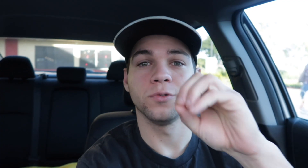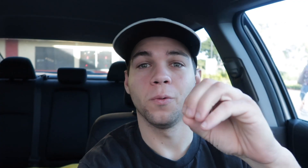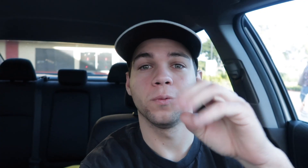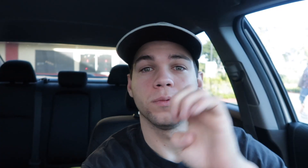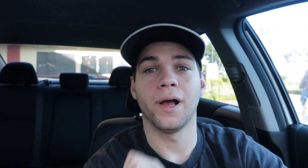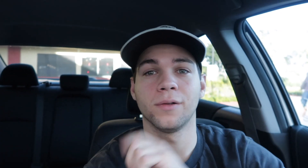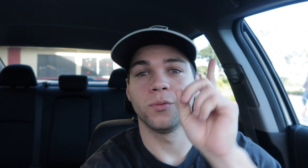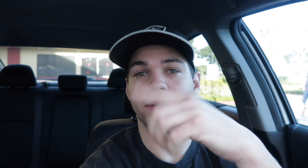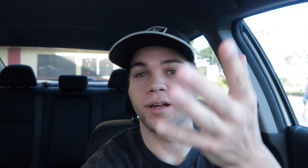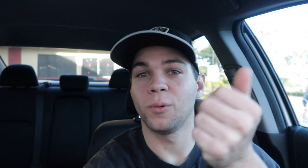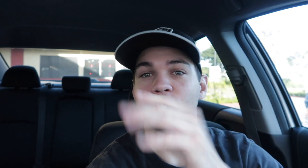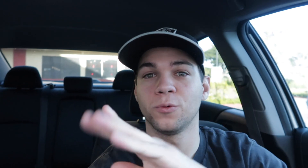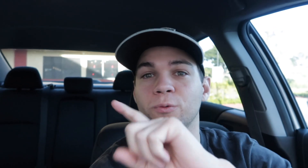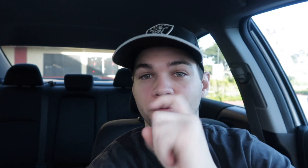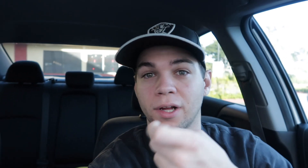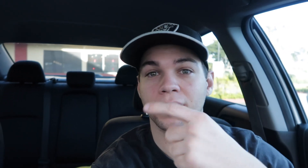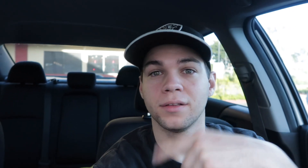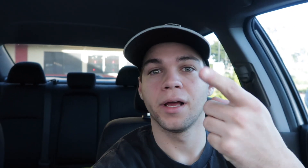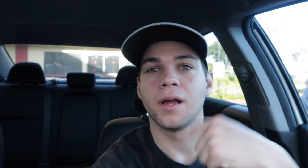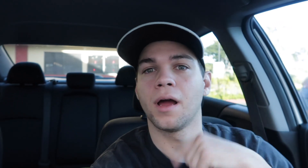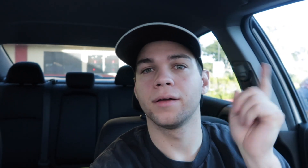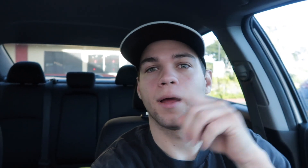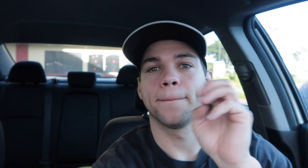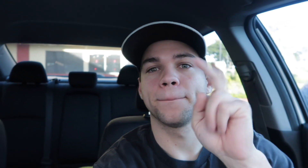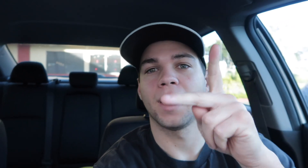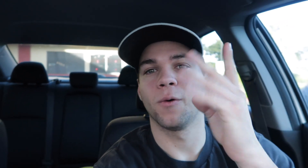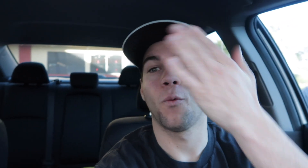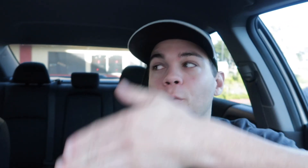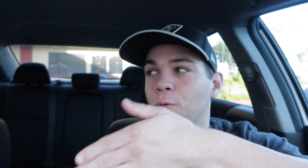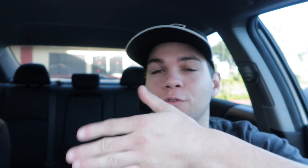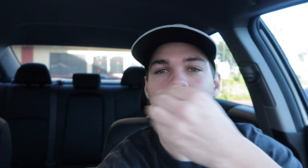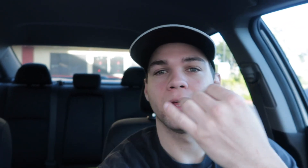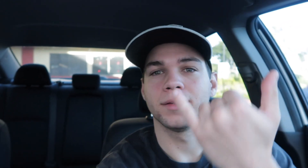So Ellen went to hangout with her friend and I cam back over. Now